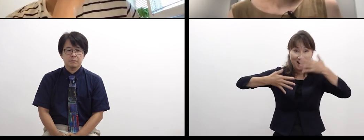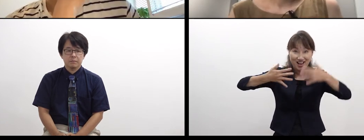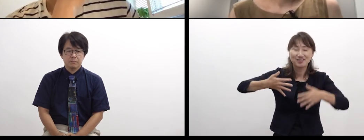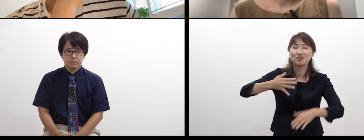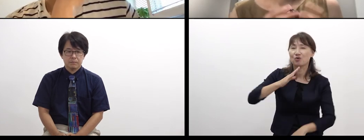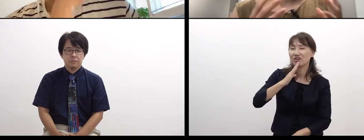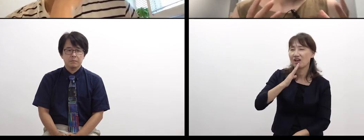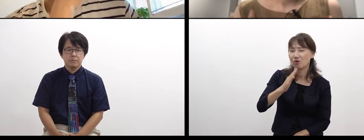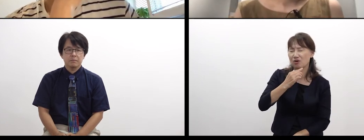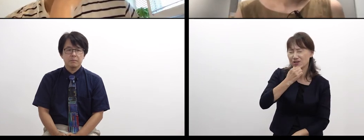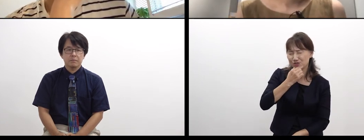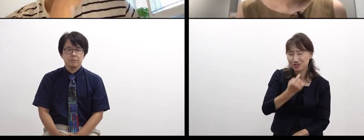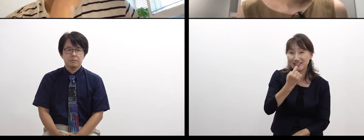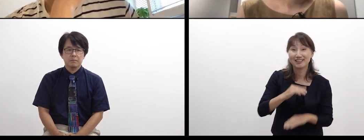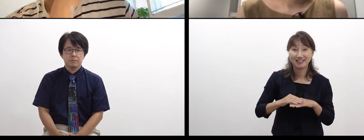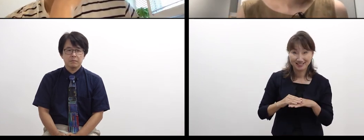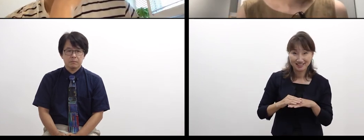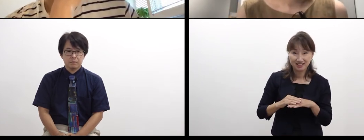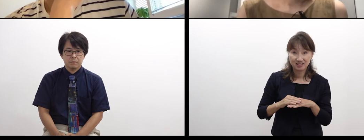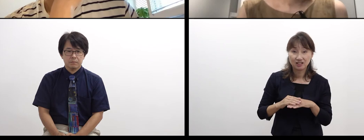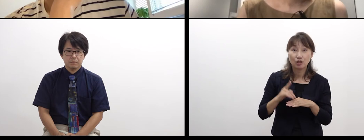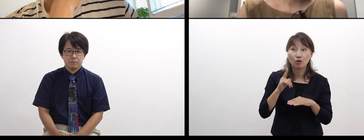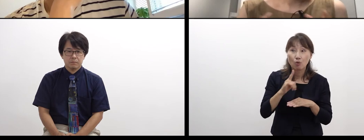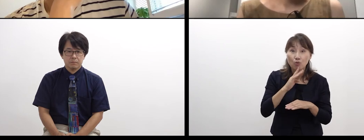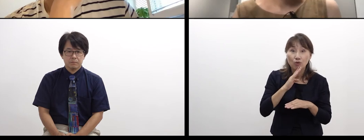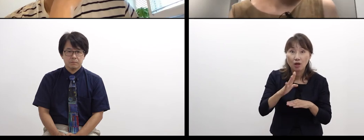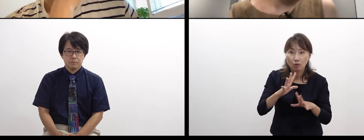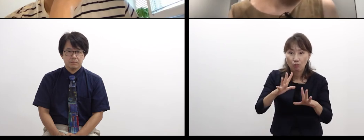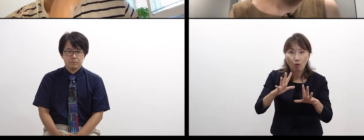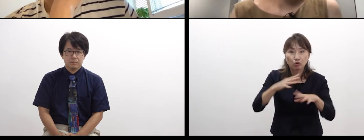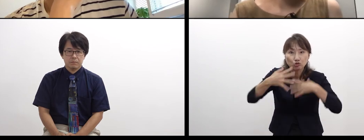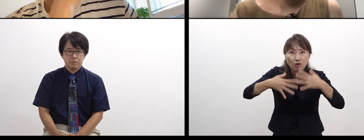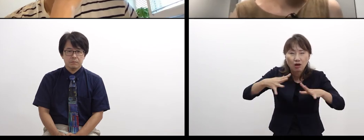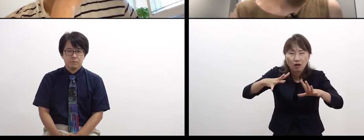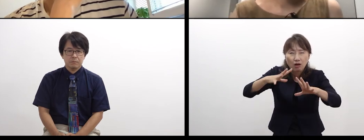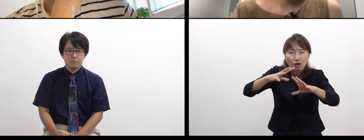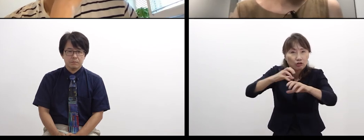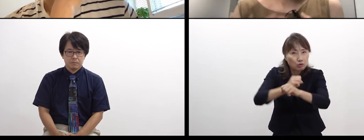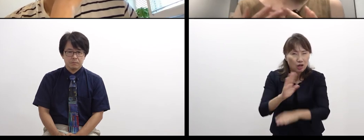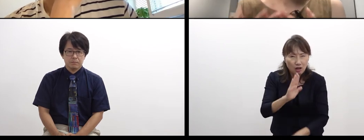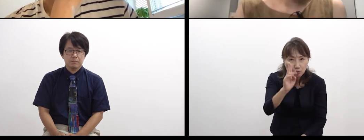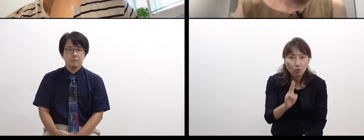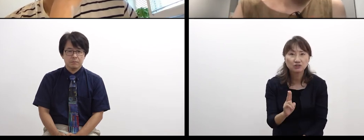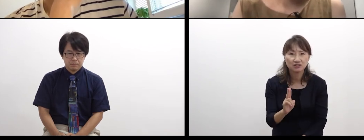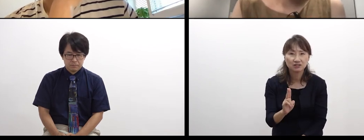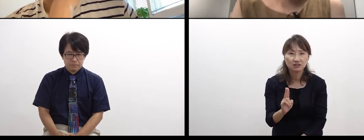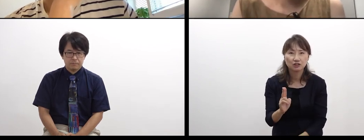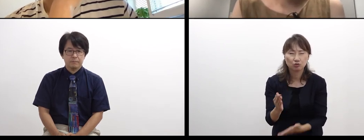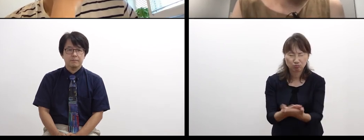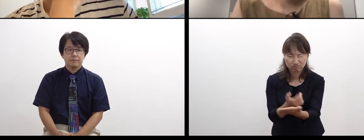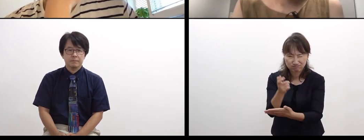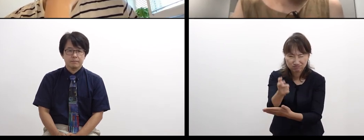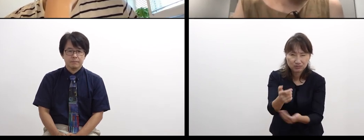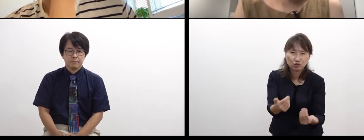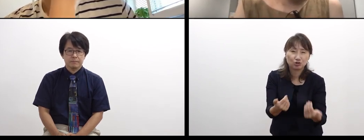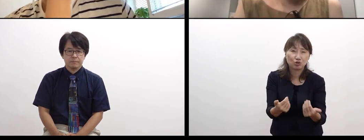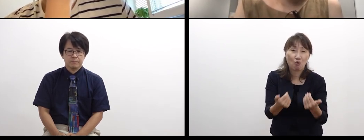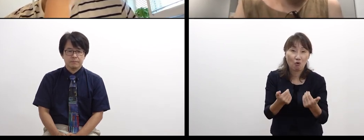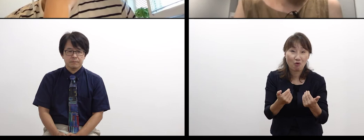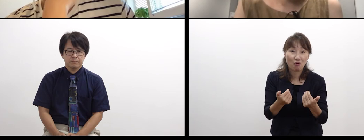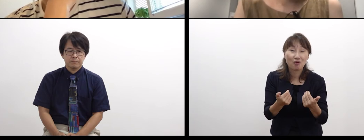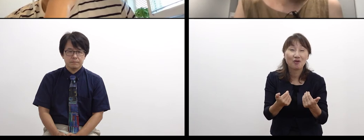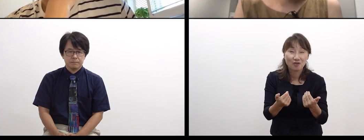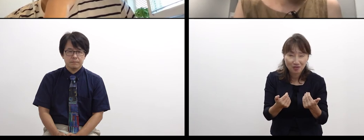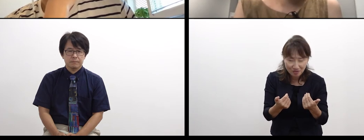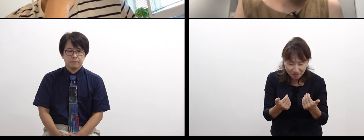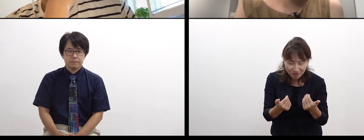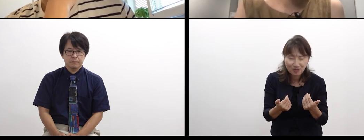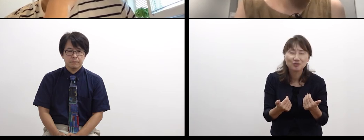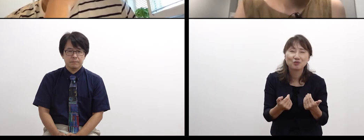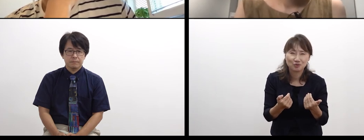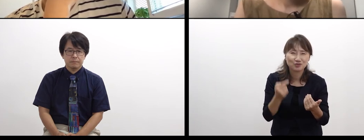so, it’s very important for me that this language will never be lost and how I can pass it down in this world.